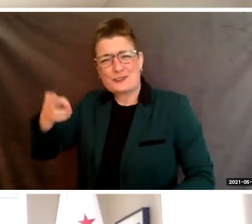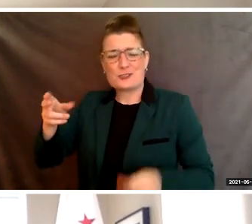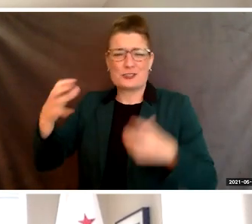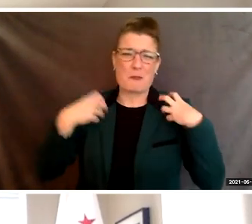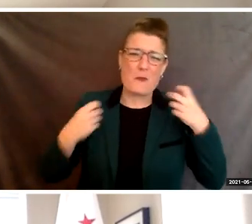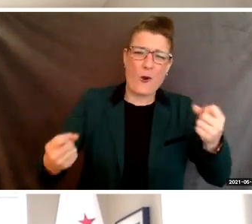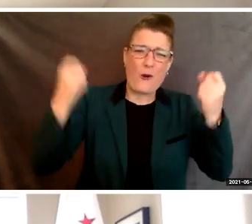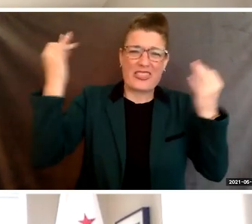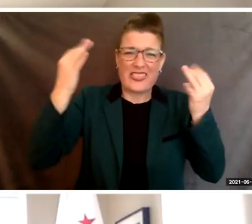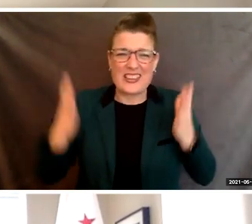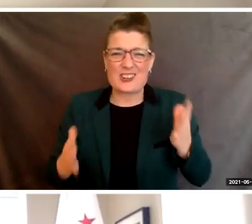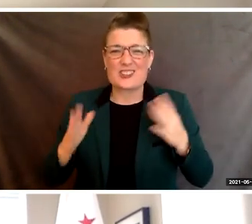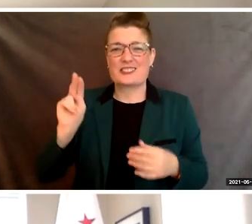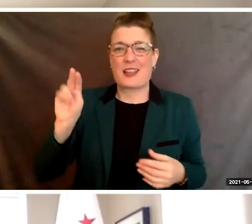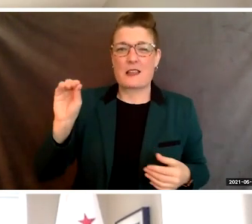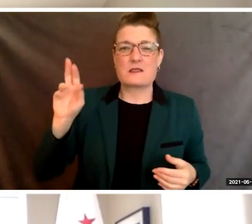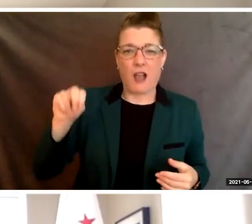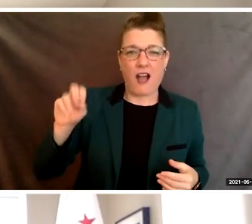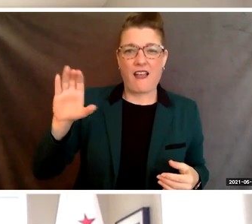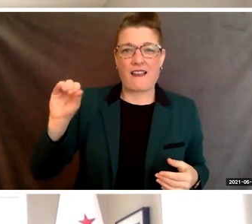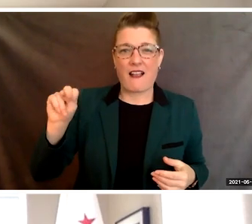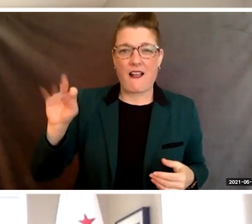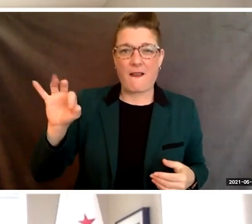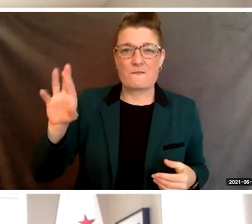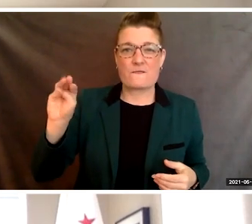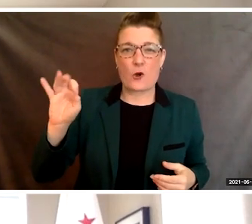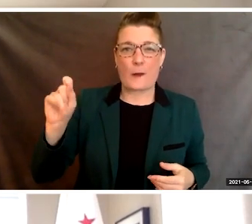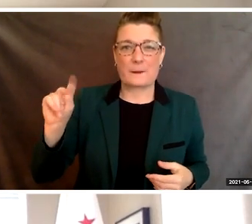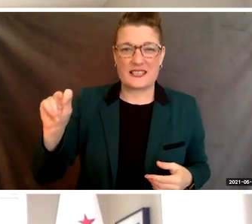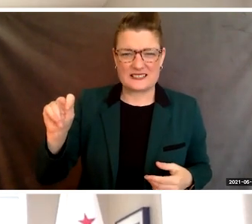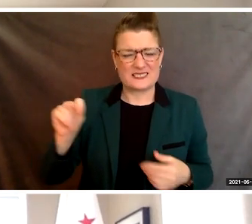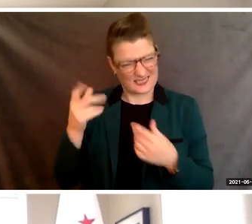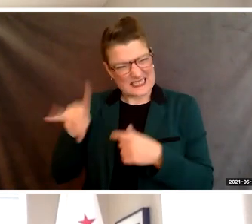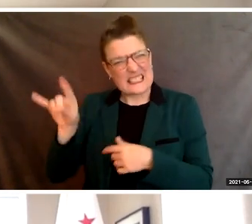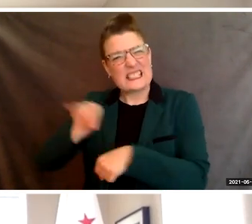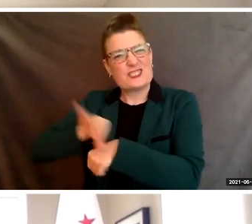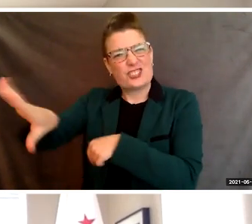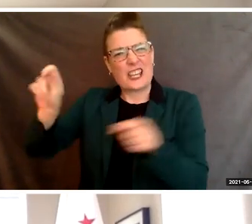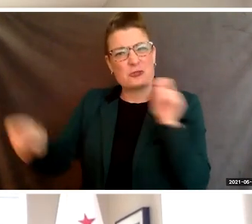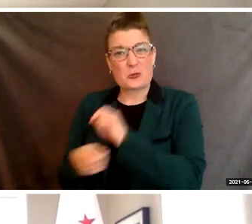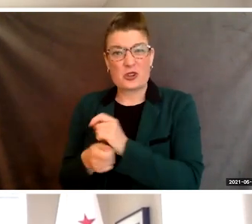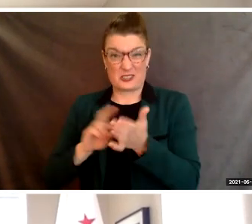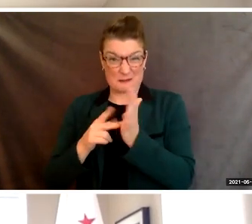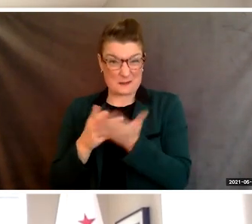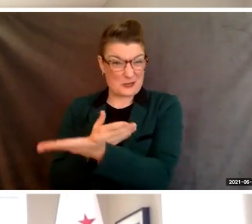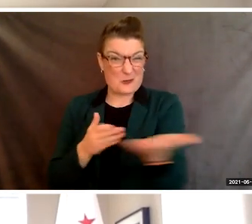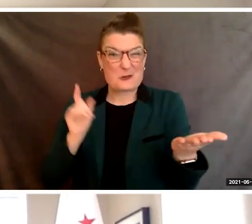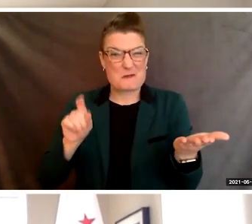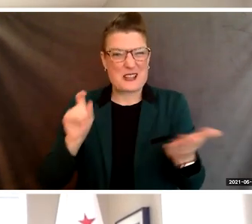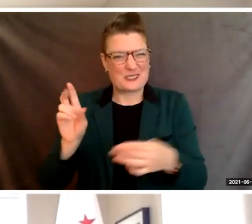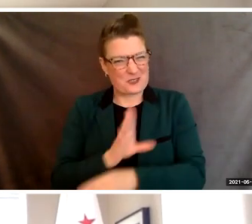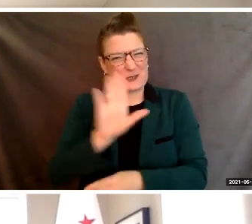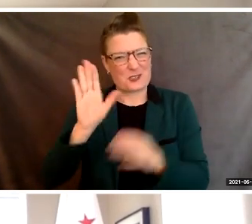So use your education to get back and to create a better future. While today's the beginning